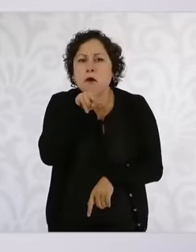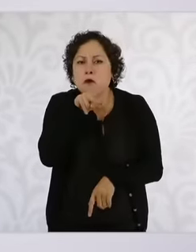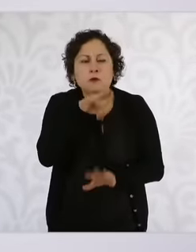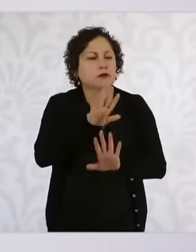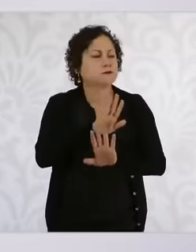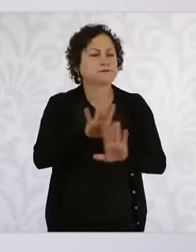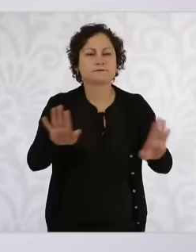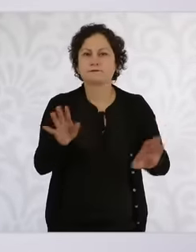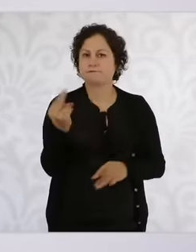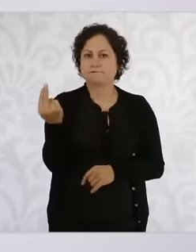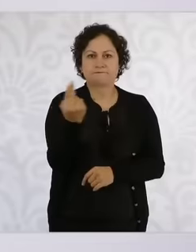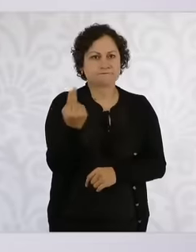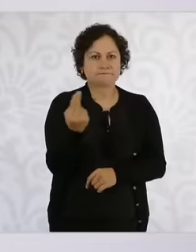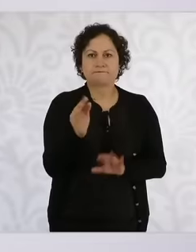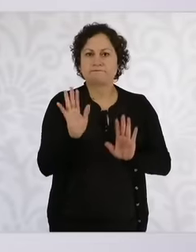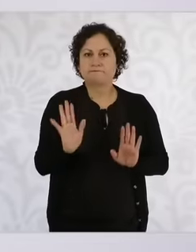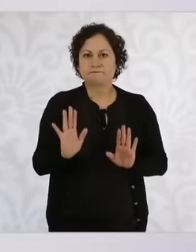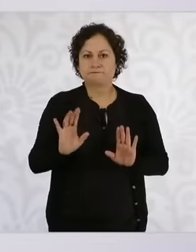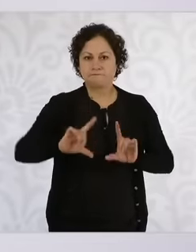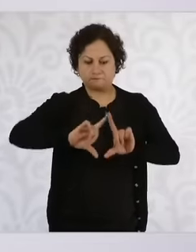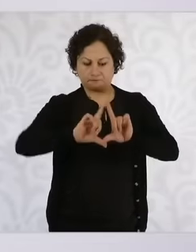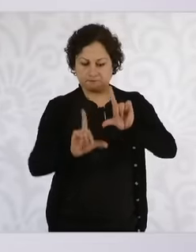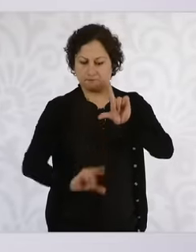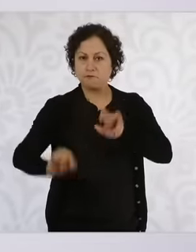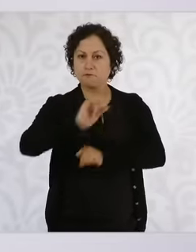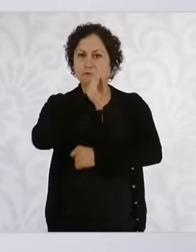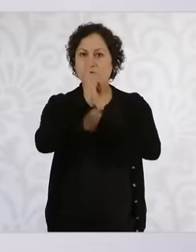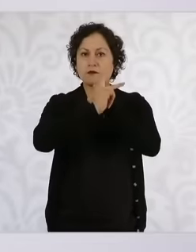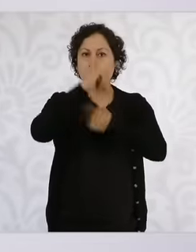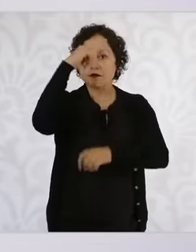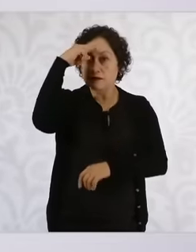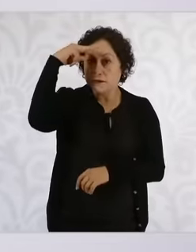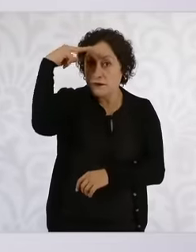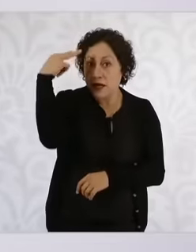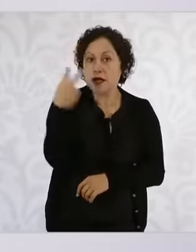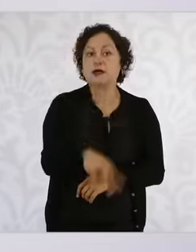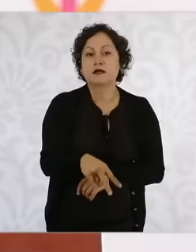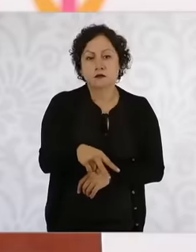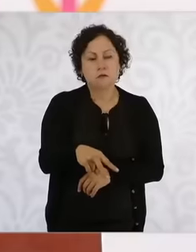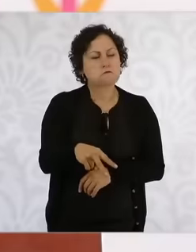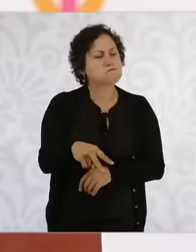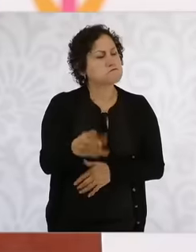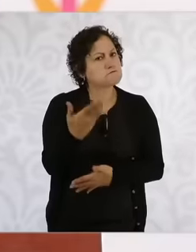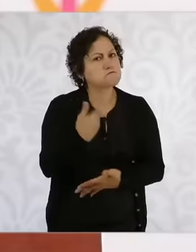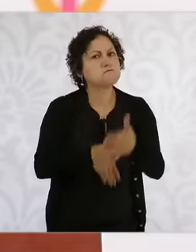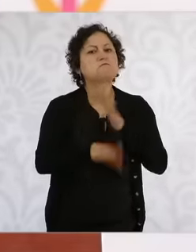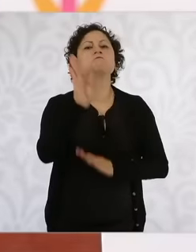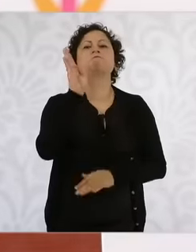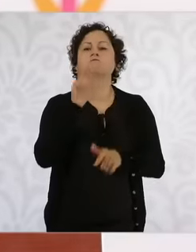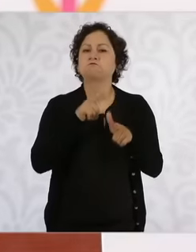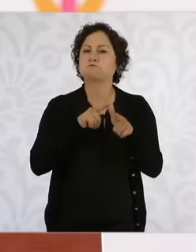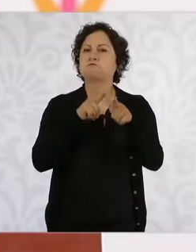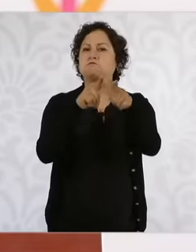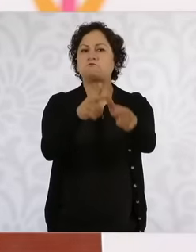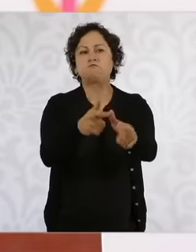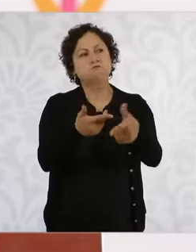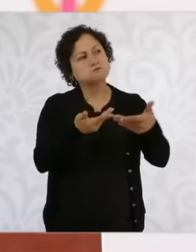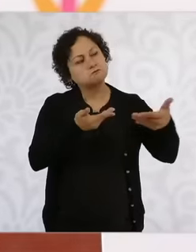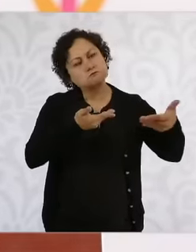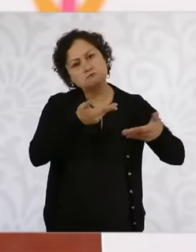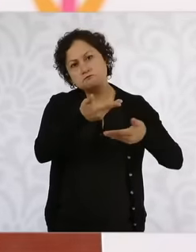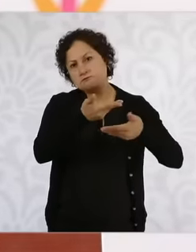moves forward we are a free independent sovereign country and having a good relationship with the United States